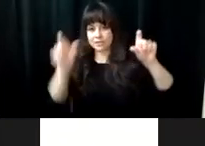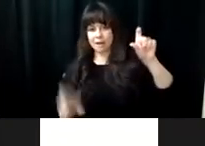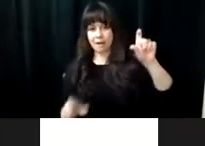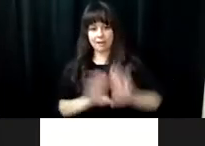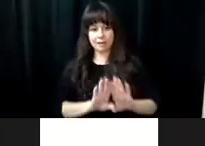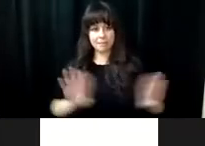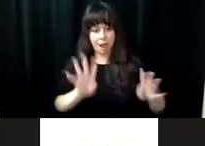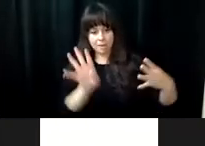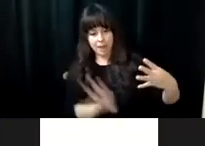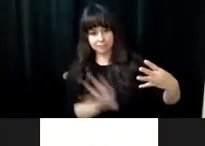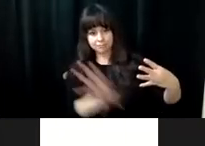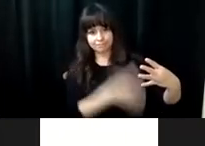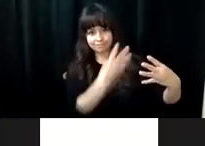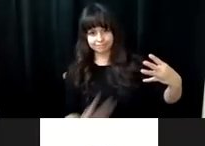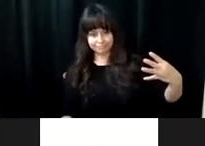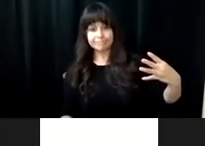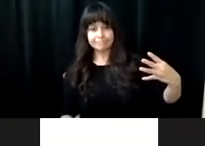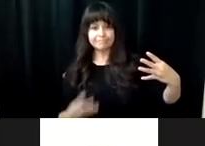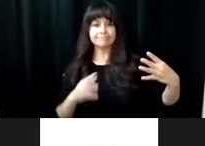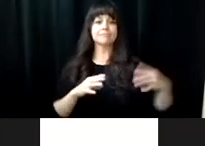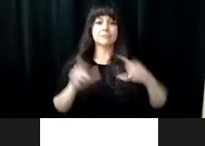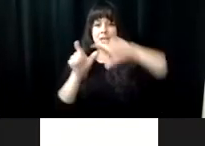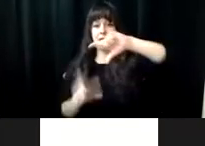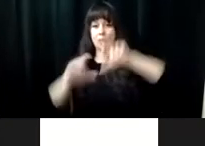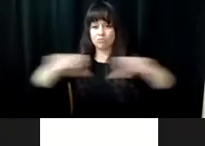. Here is my fence section. The side piece here,